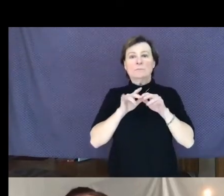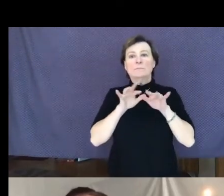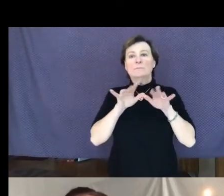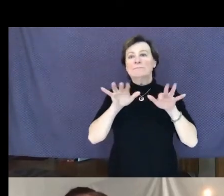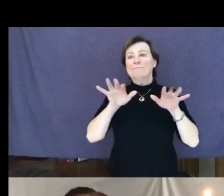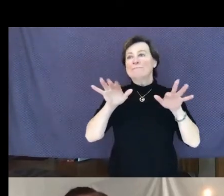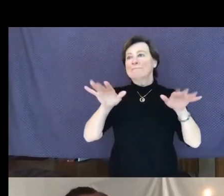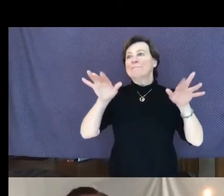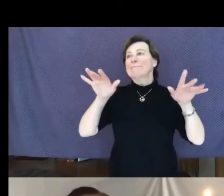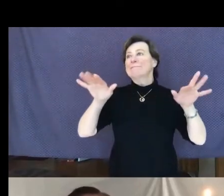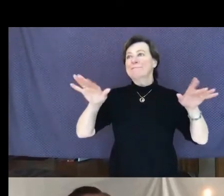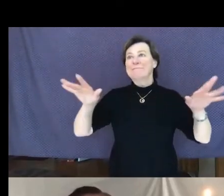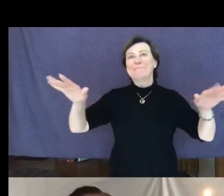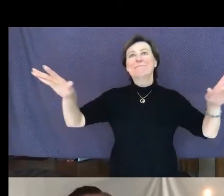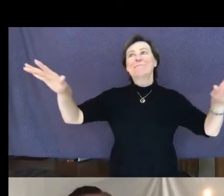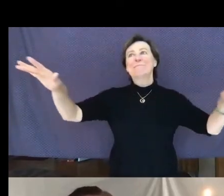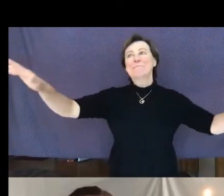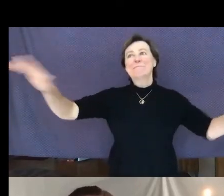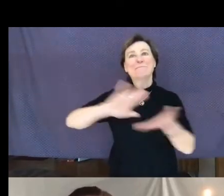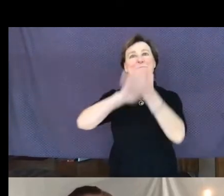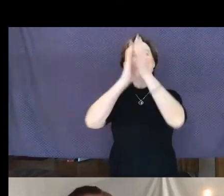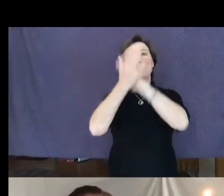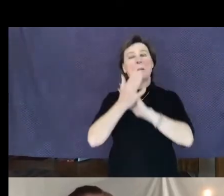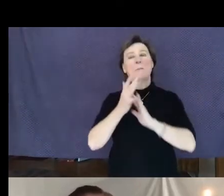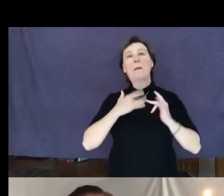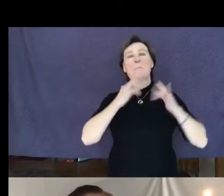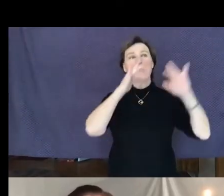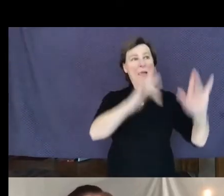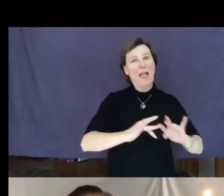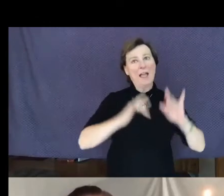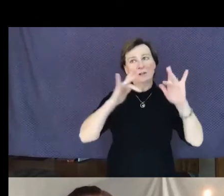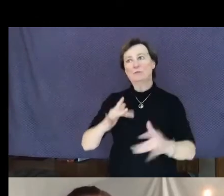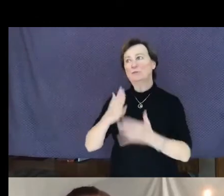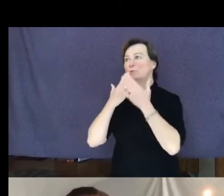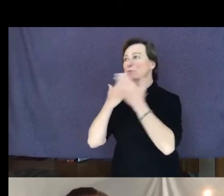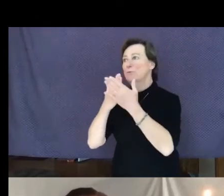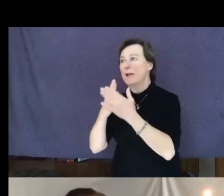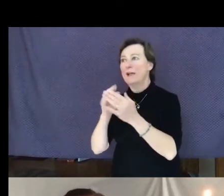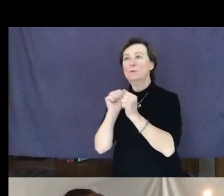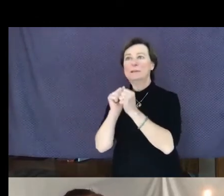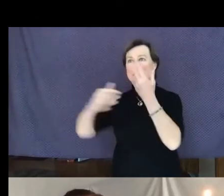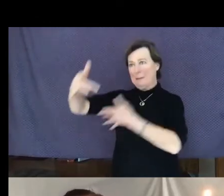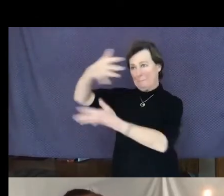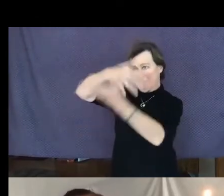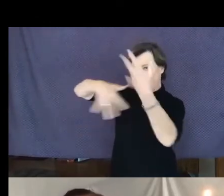and gratitude in our interactions with others.